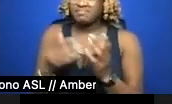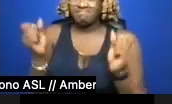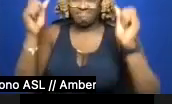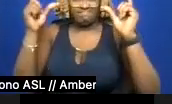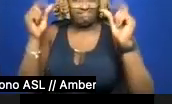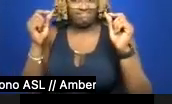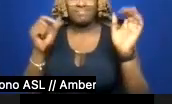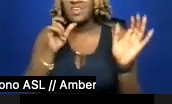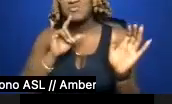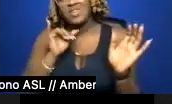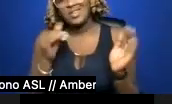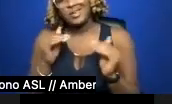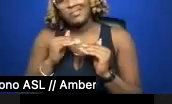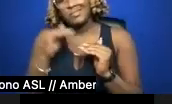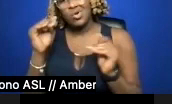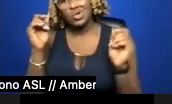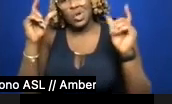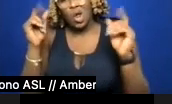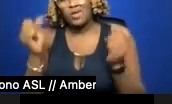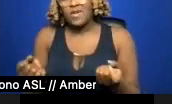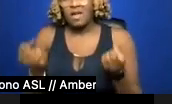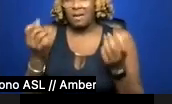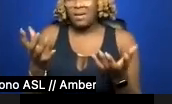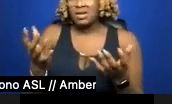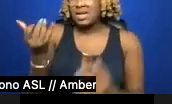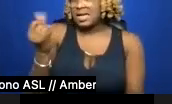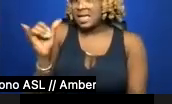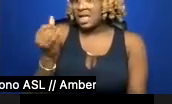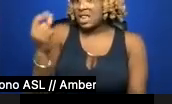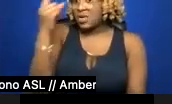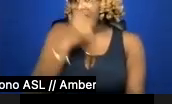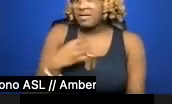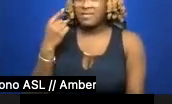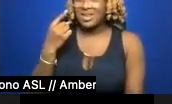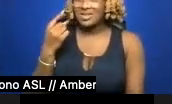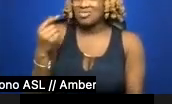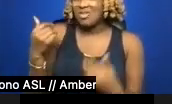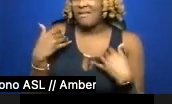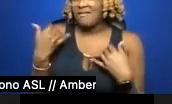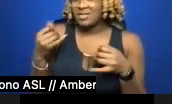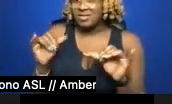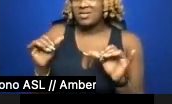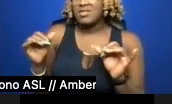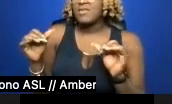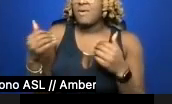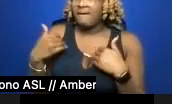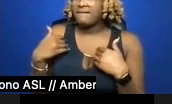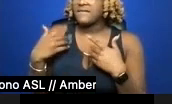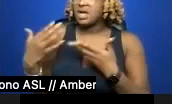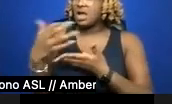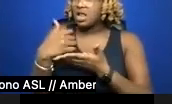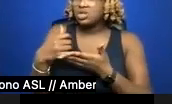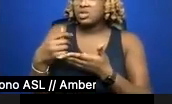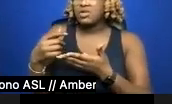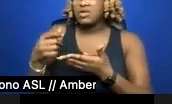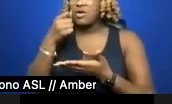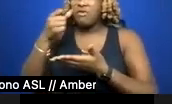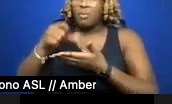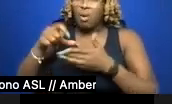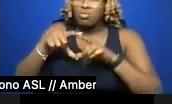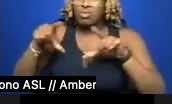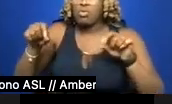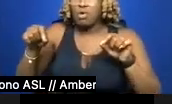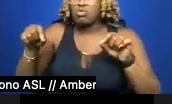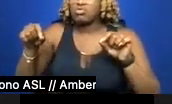too shocked—by how much yellowface there is. There is a collection of postcards that includes